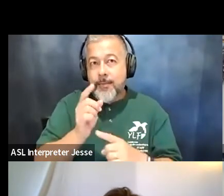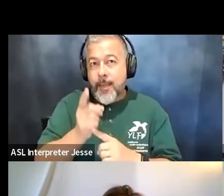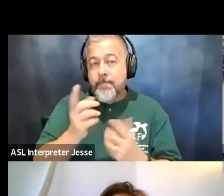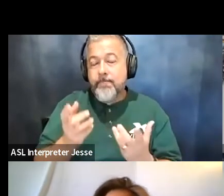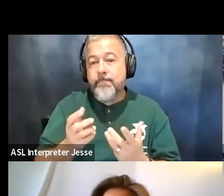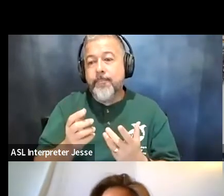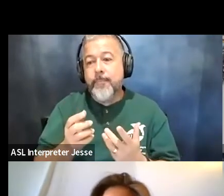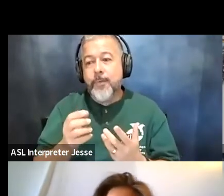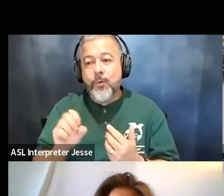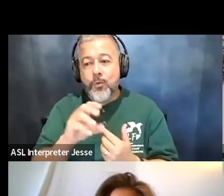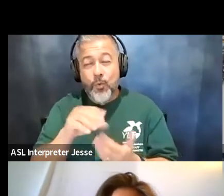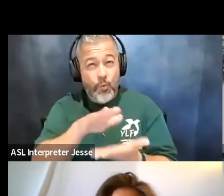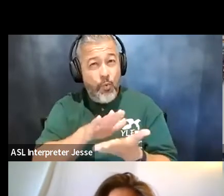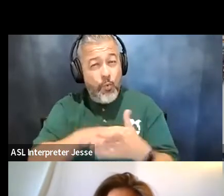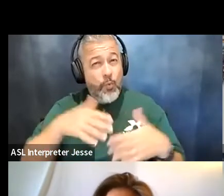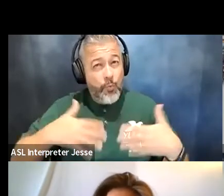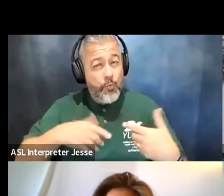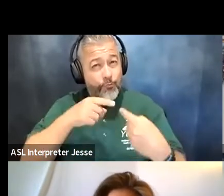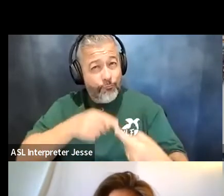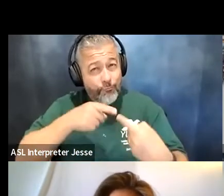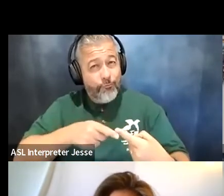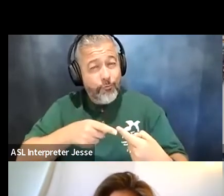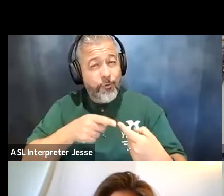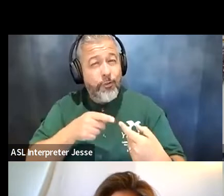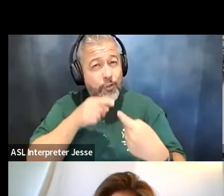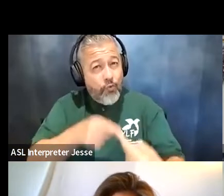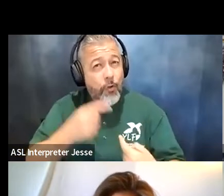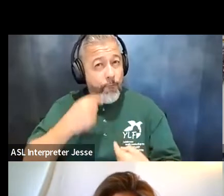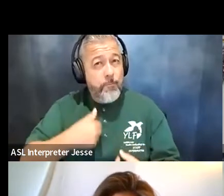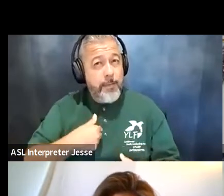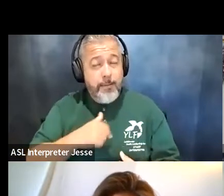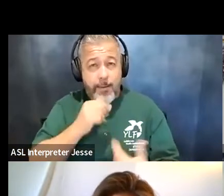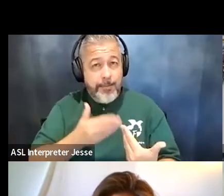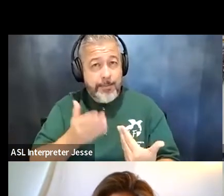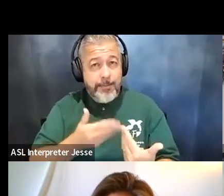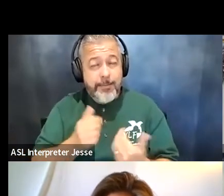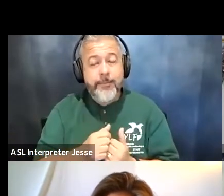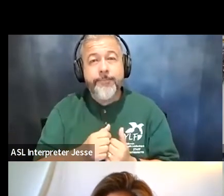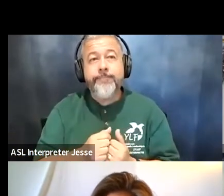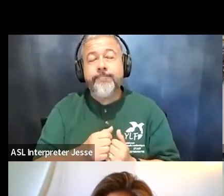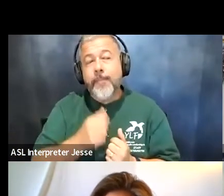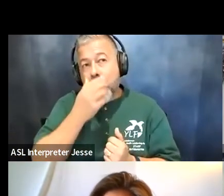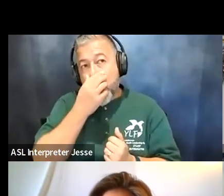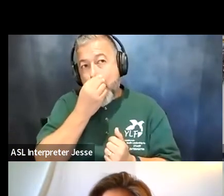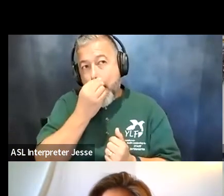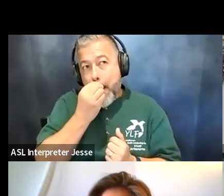so school was a really struggle struggle for me um and you know part of it was